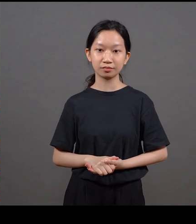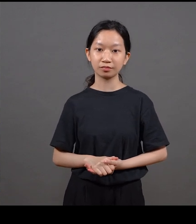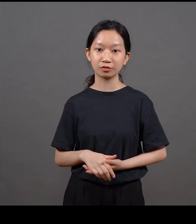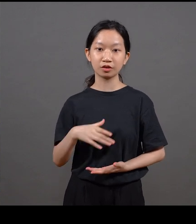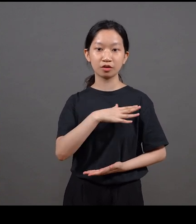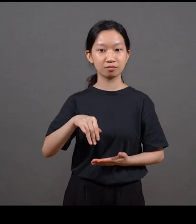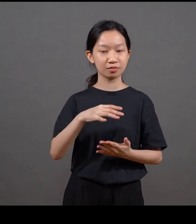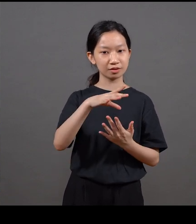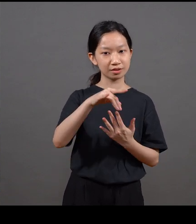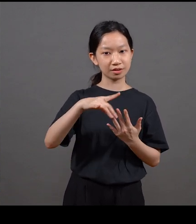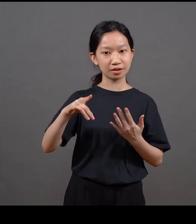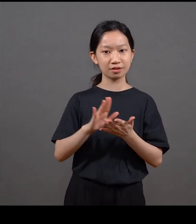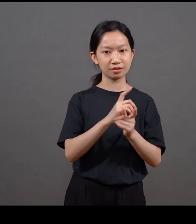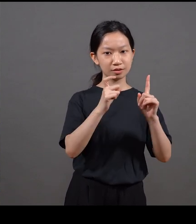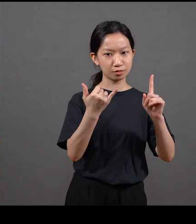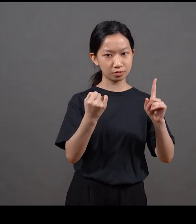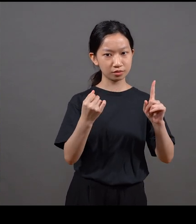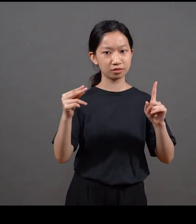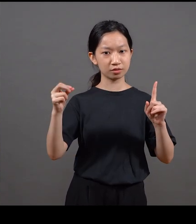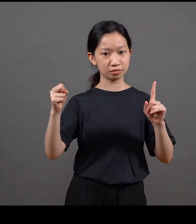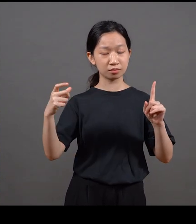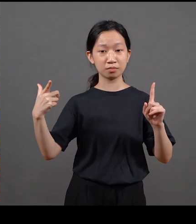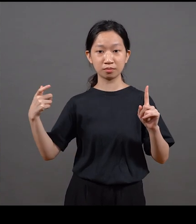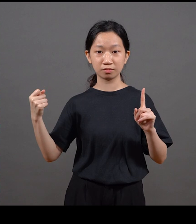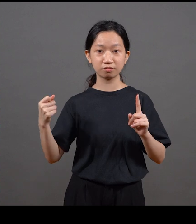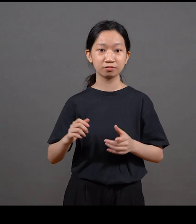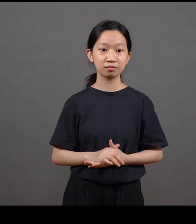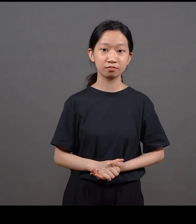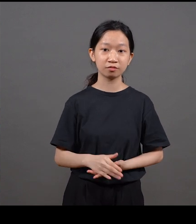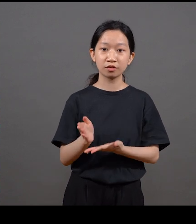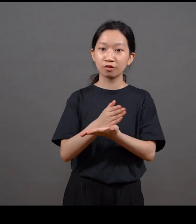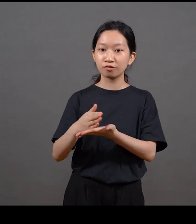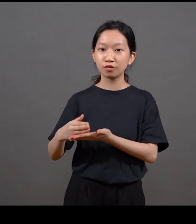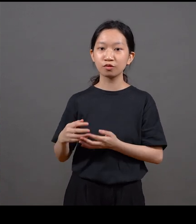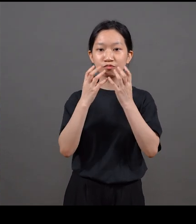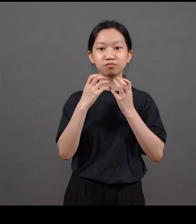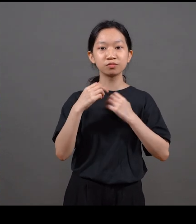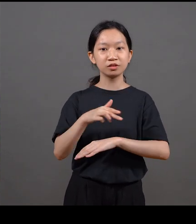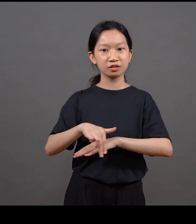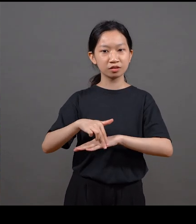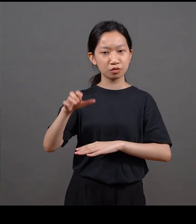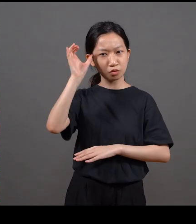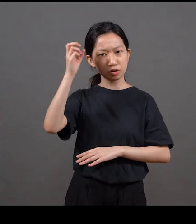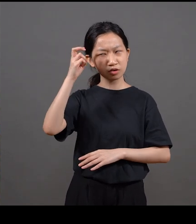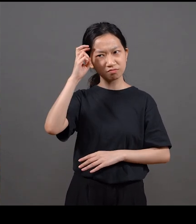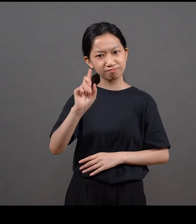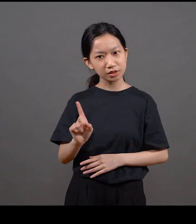We've picked three projects that date from '60s, '70s, and '80s to share with you a little bit of Henry's design ethos